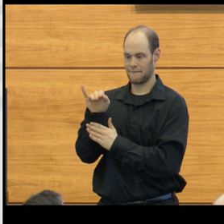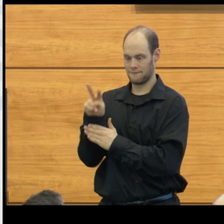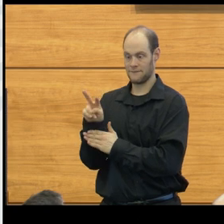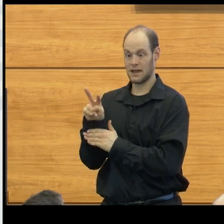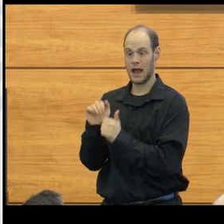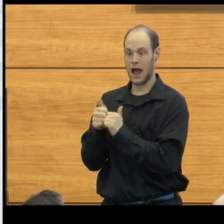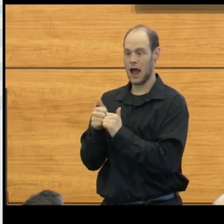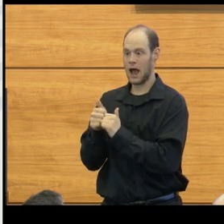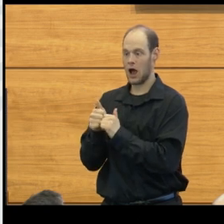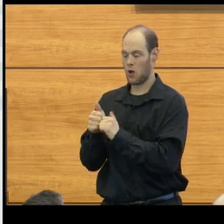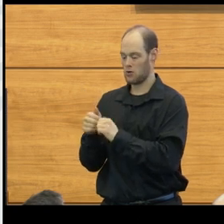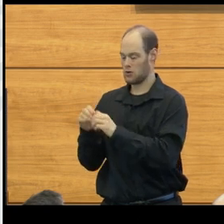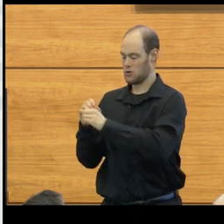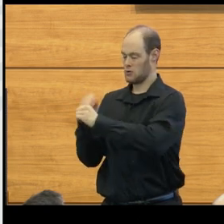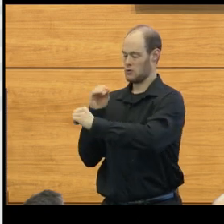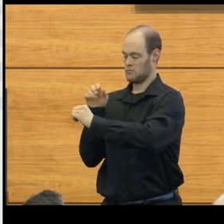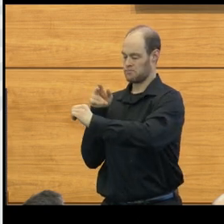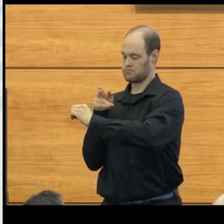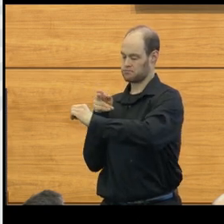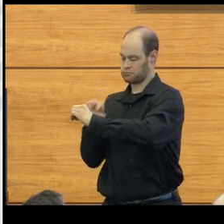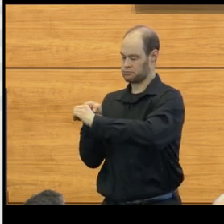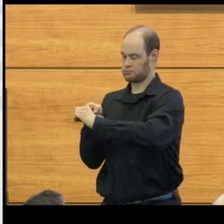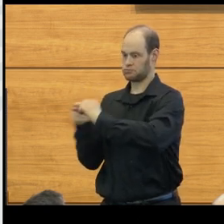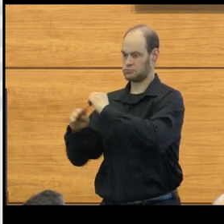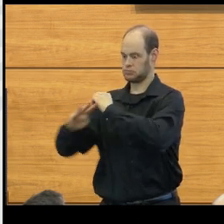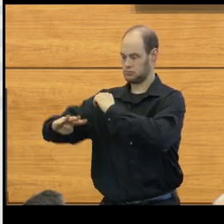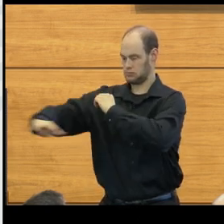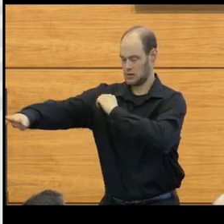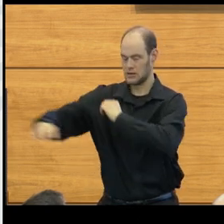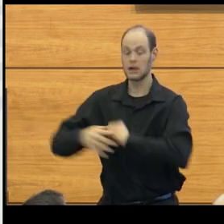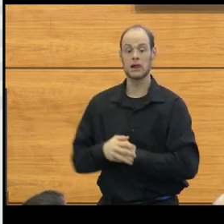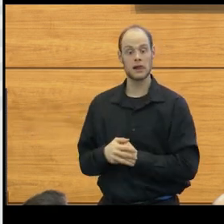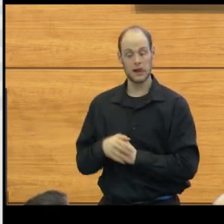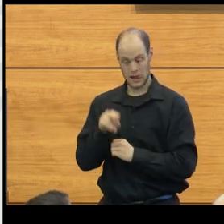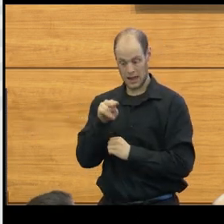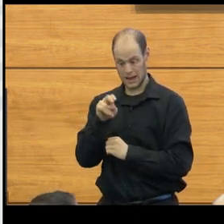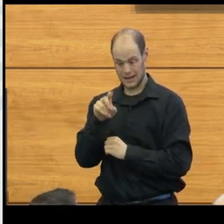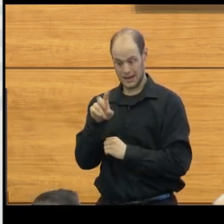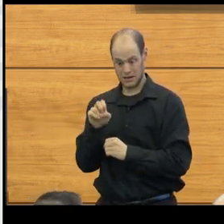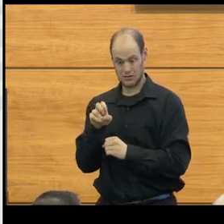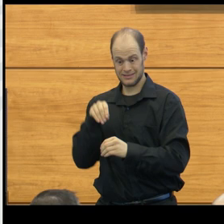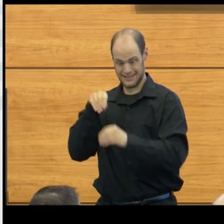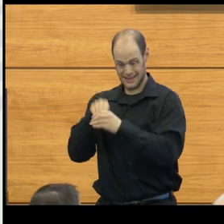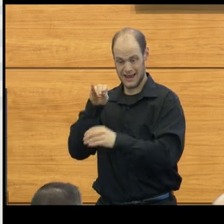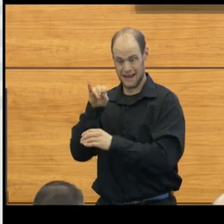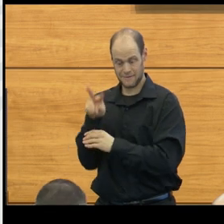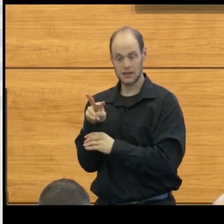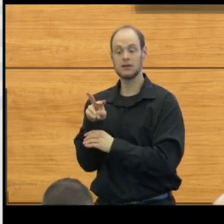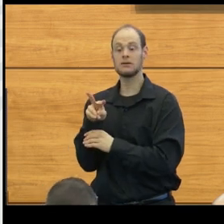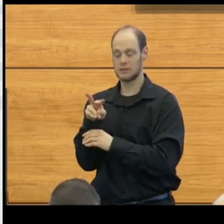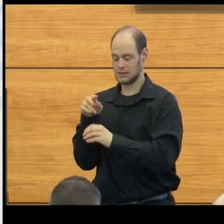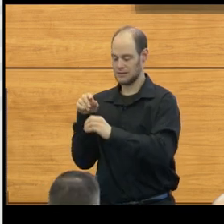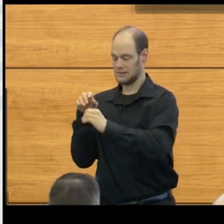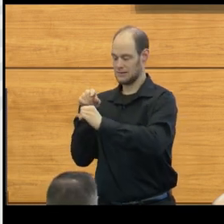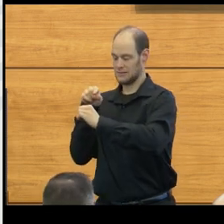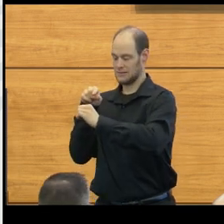by irrigating through it. And the thing that struck him was that a needle had been placed in the IV, the needle was withdrawn,